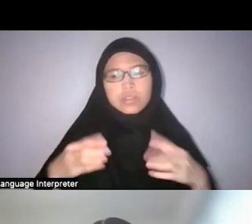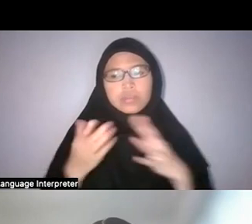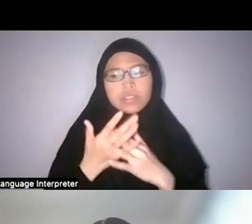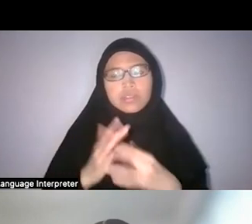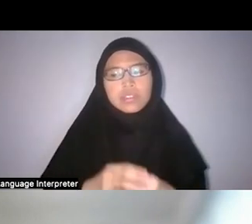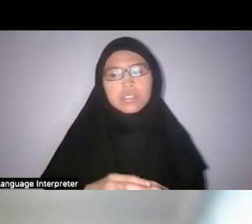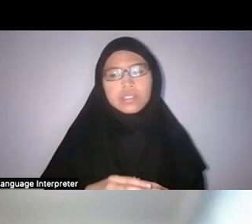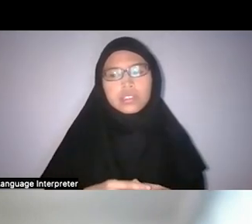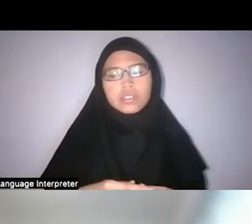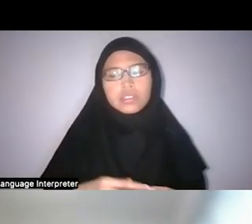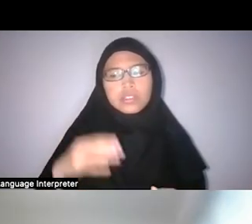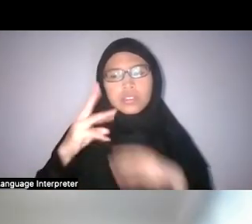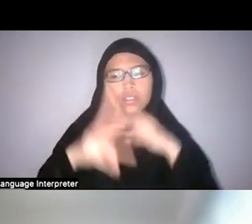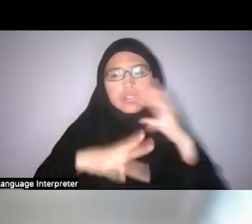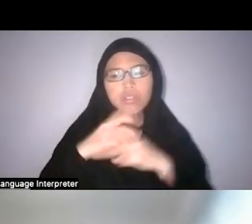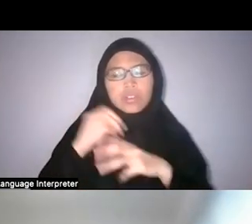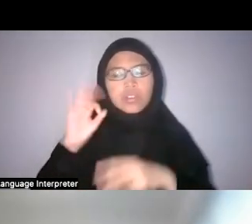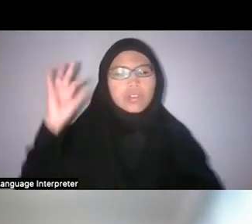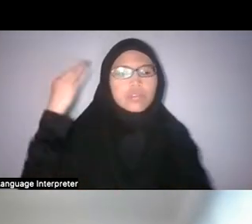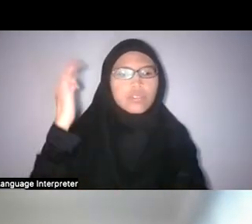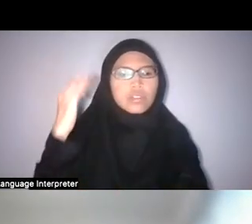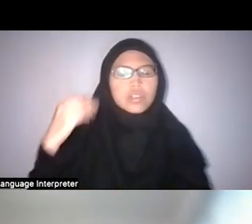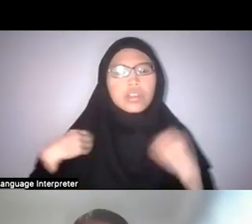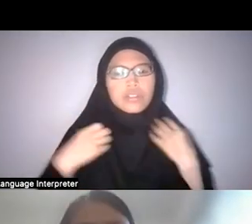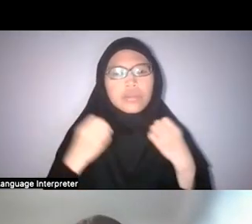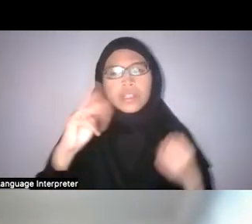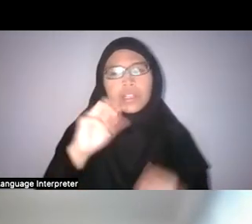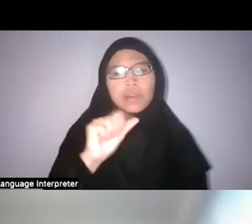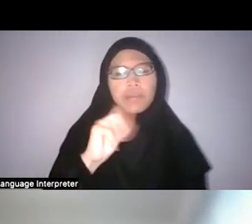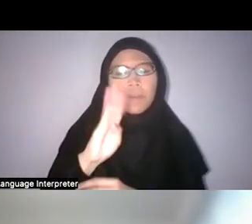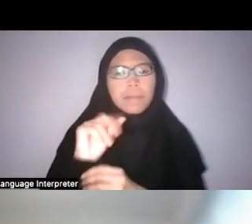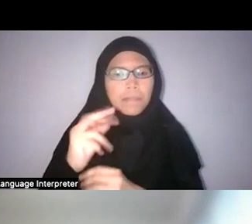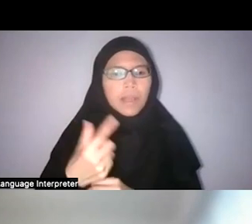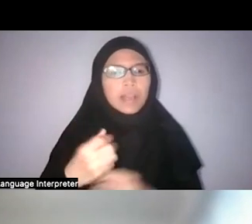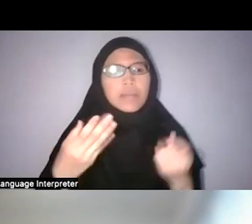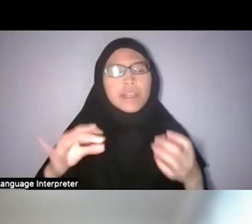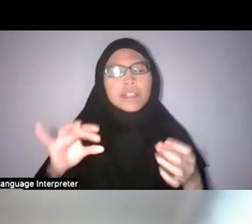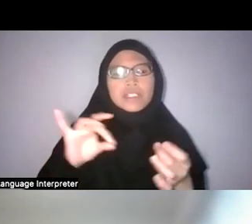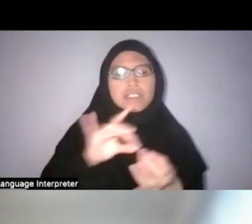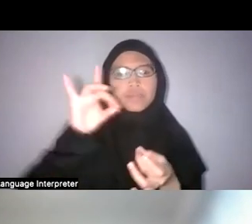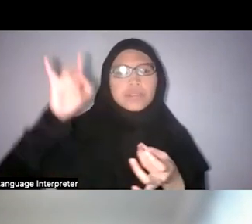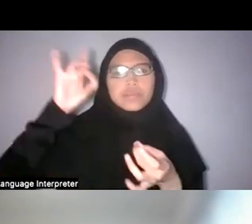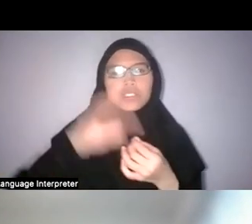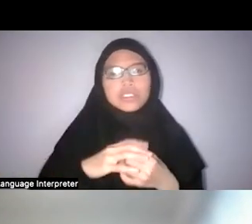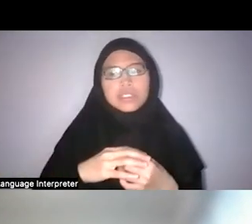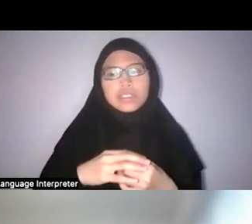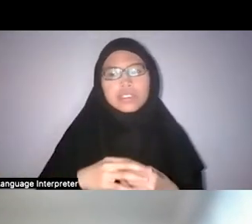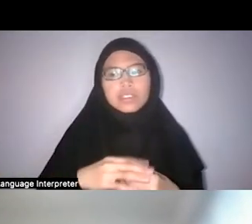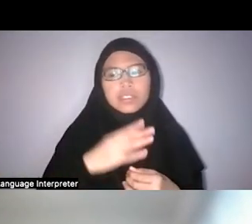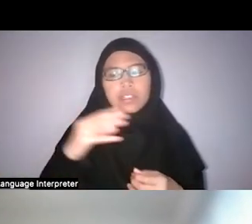the world of a forest where there’s a lot of mambang and spirits and sprites and mythical creatures,